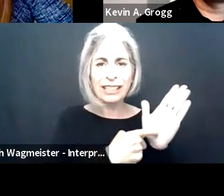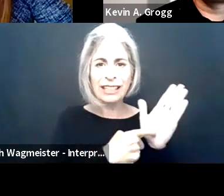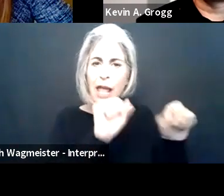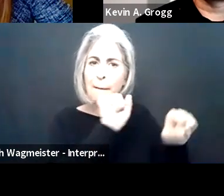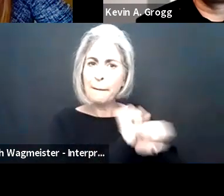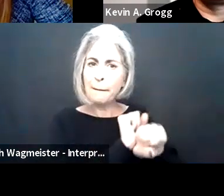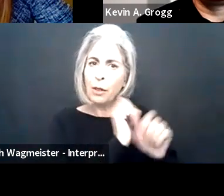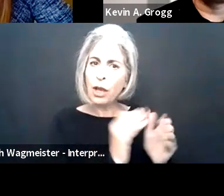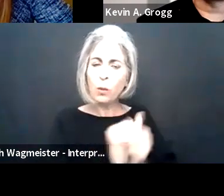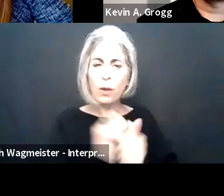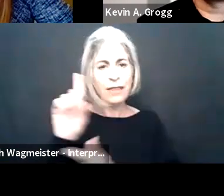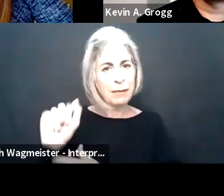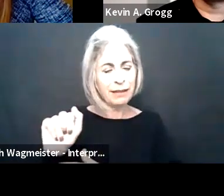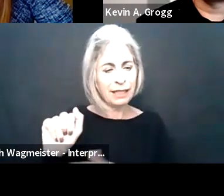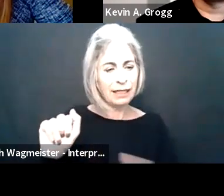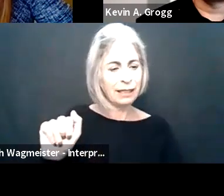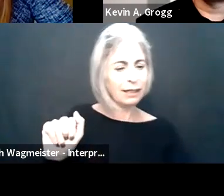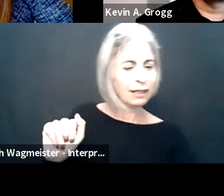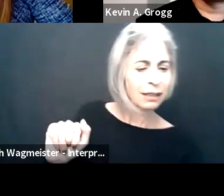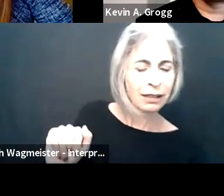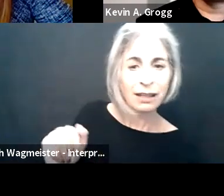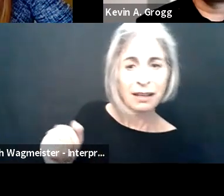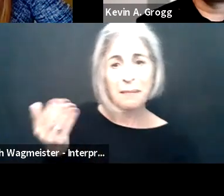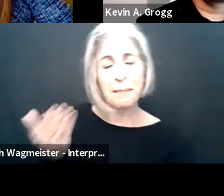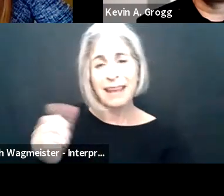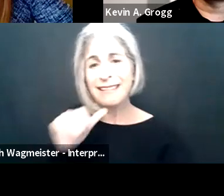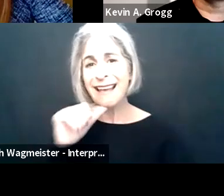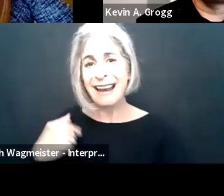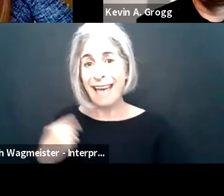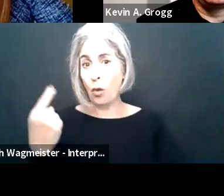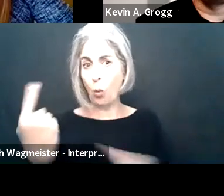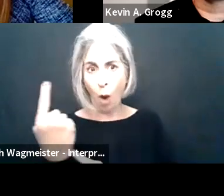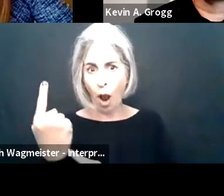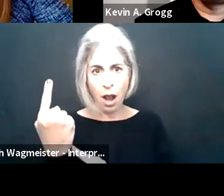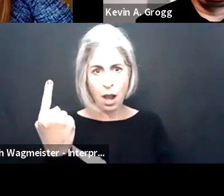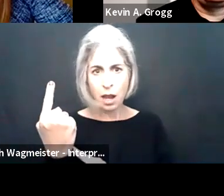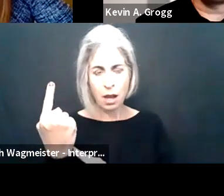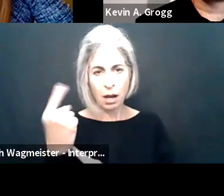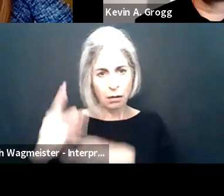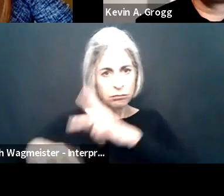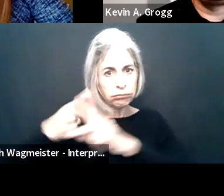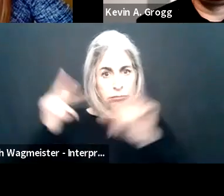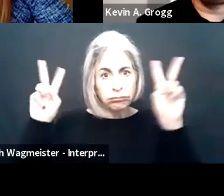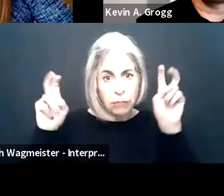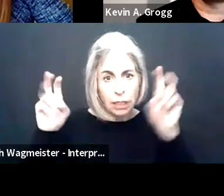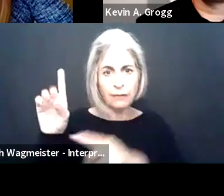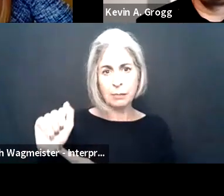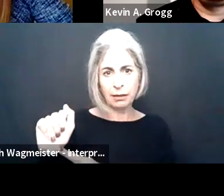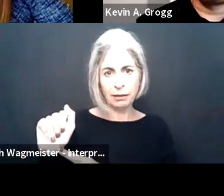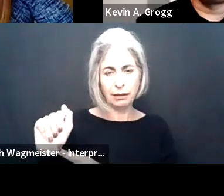so good, but particularly acknowledging that an employee with a disability or